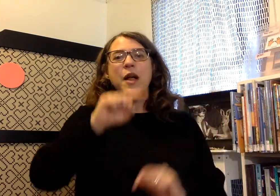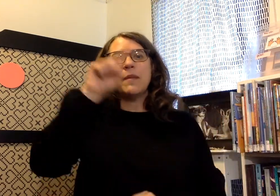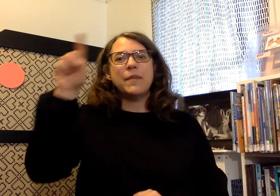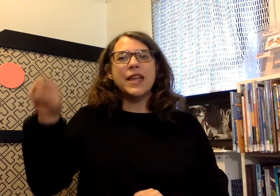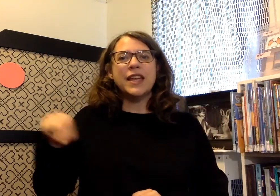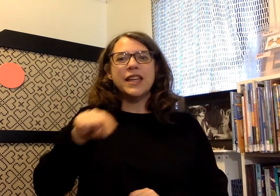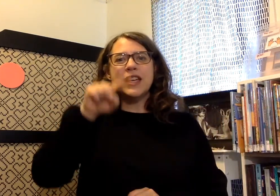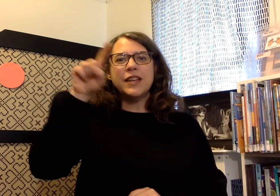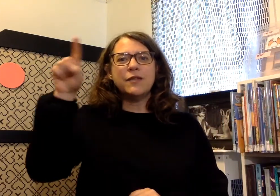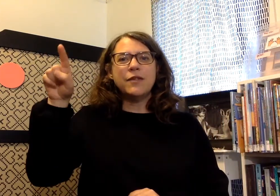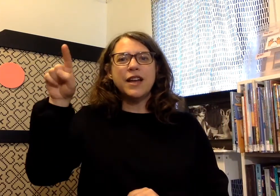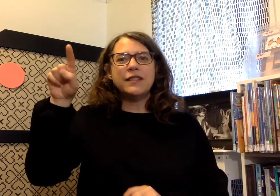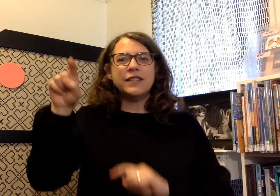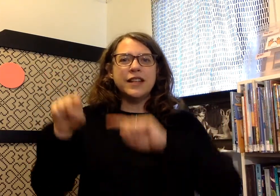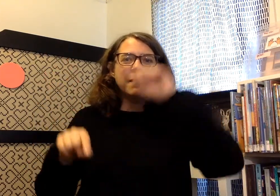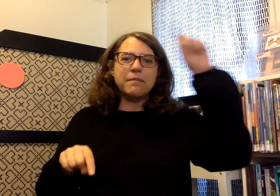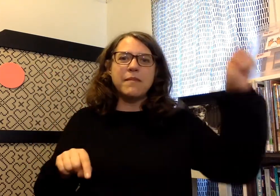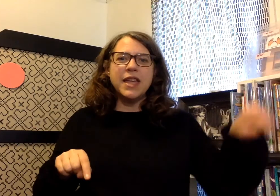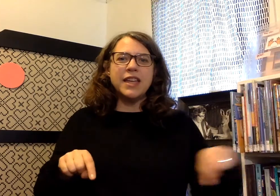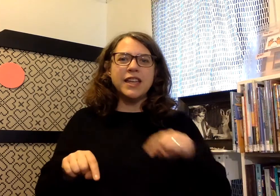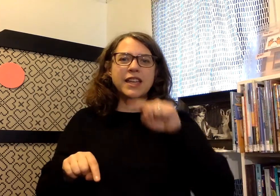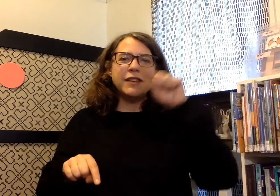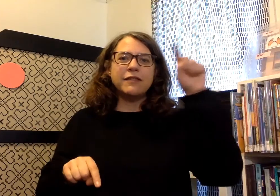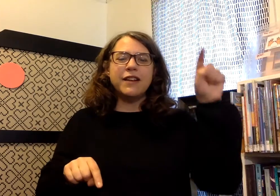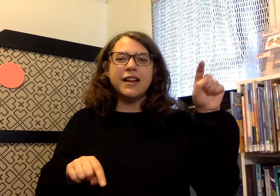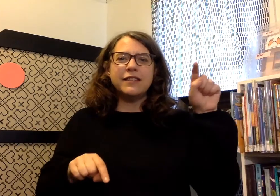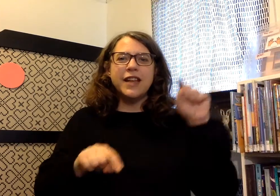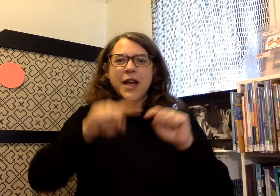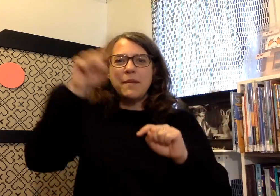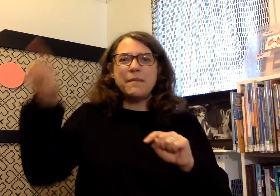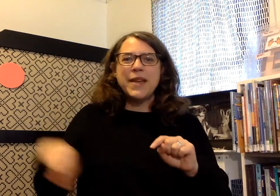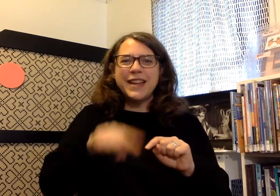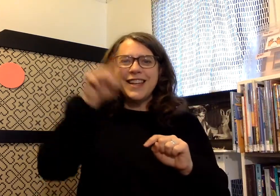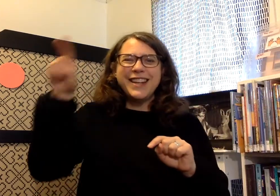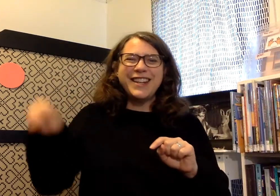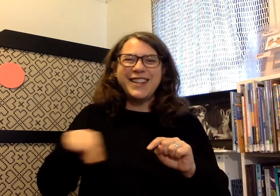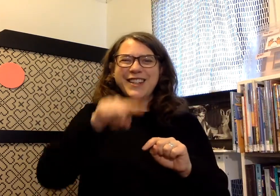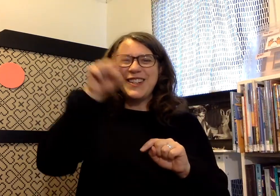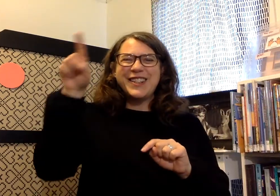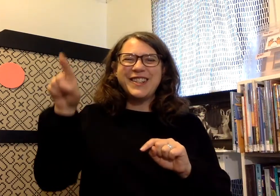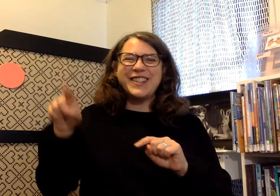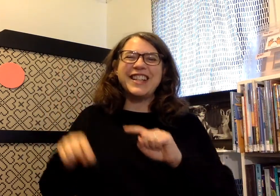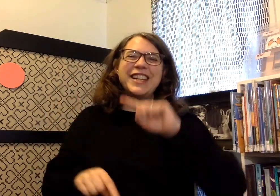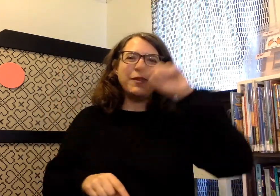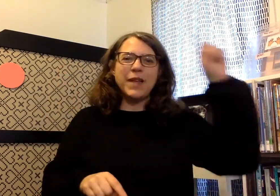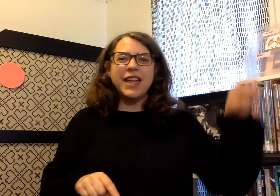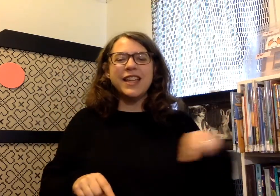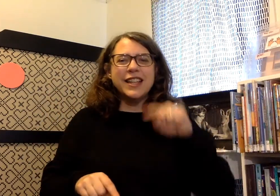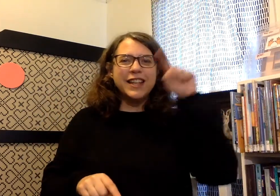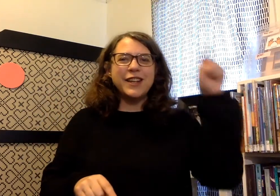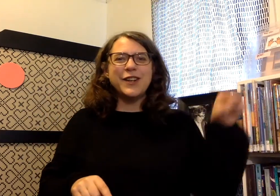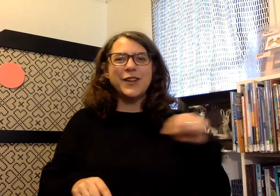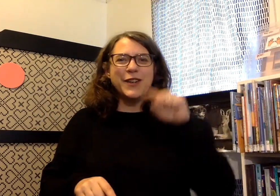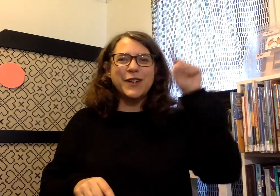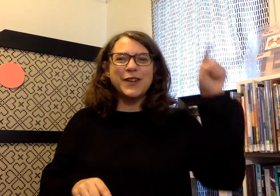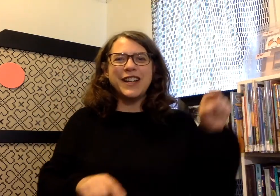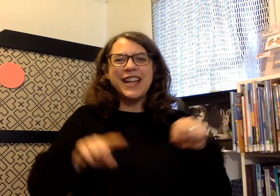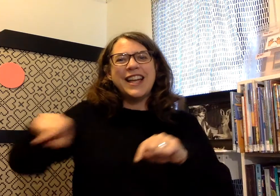Make it round, make it round. Make it in a hurry, make it in a hurry.